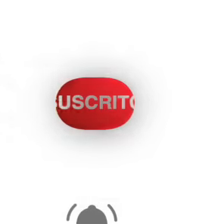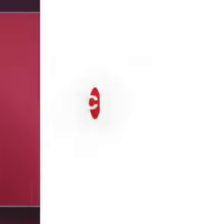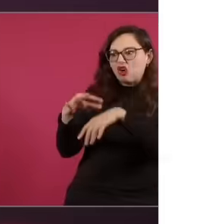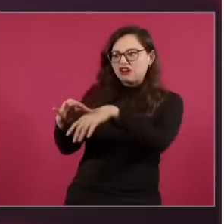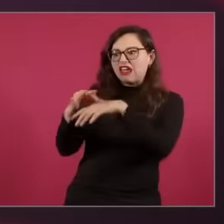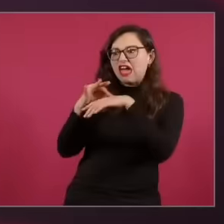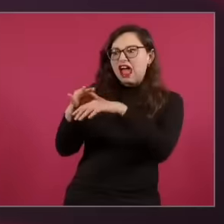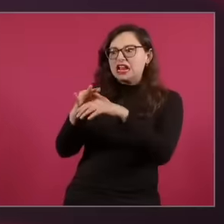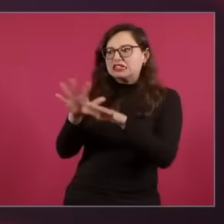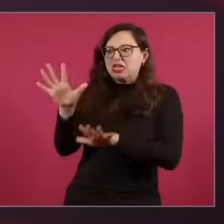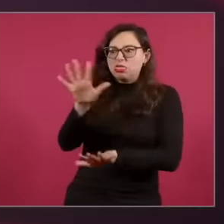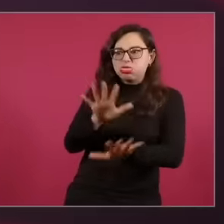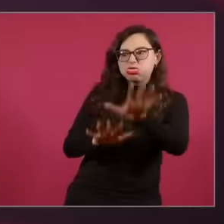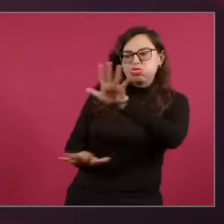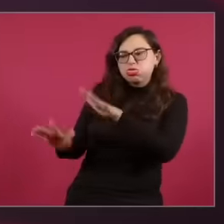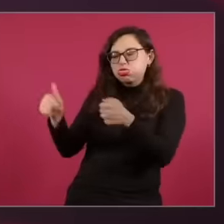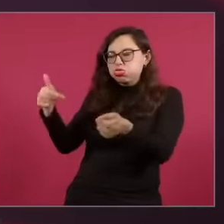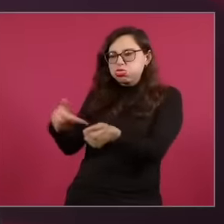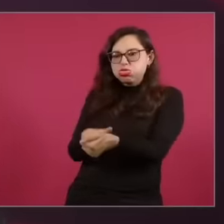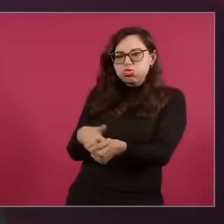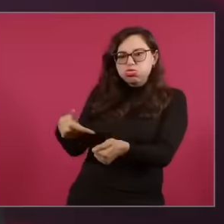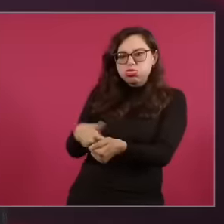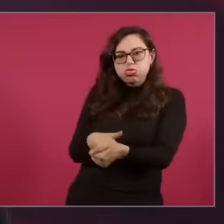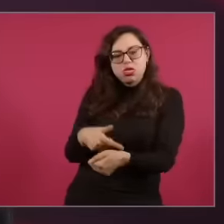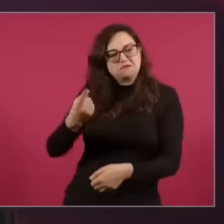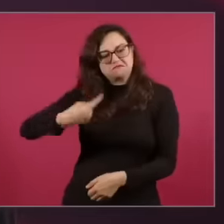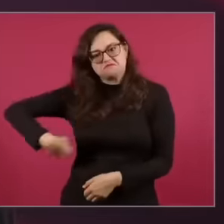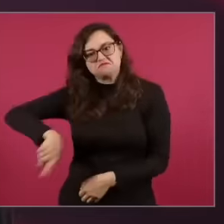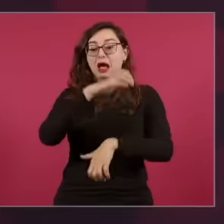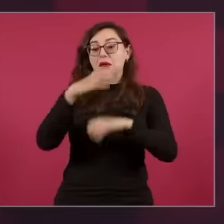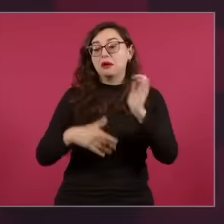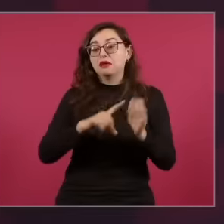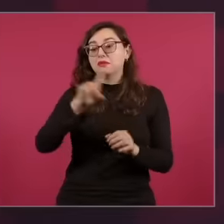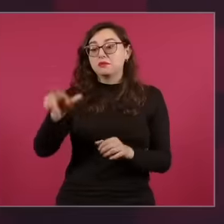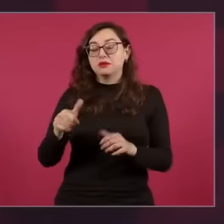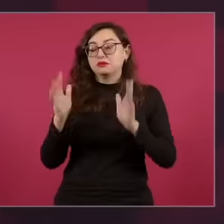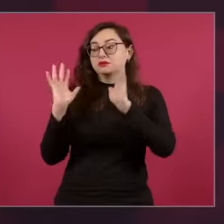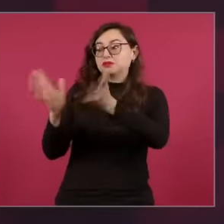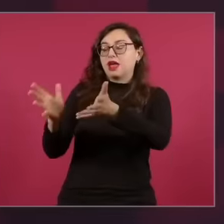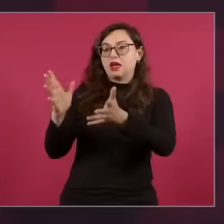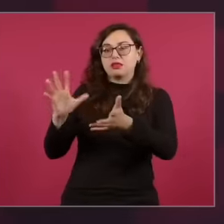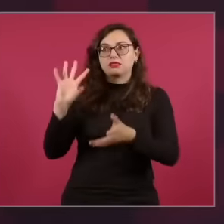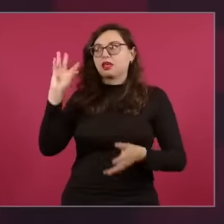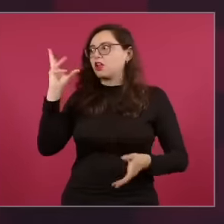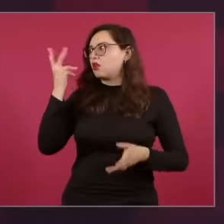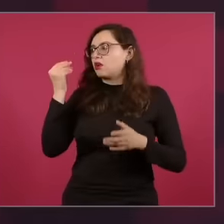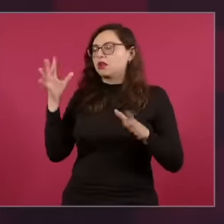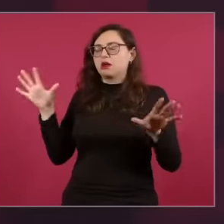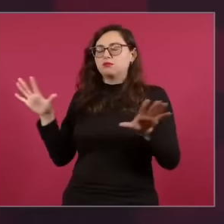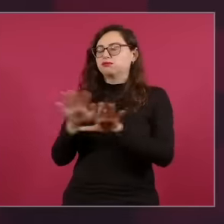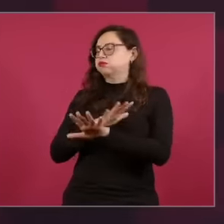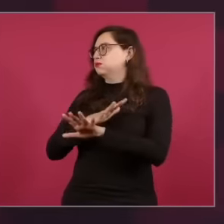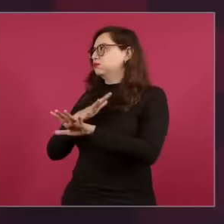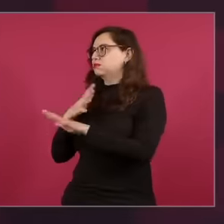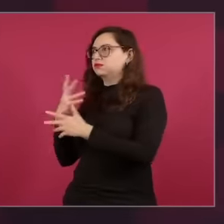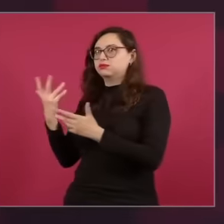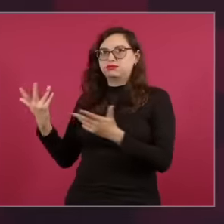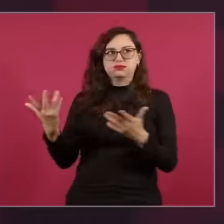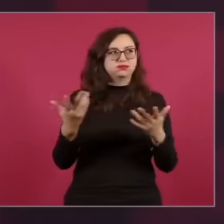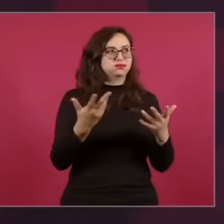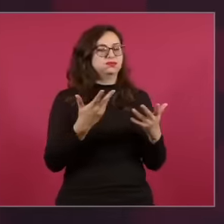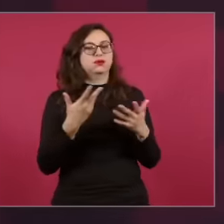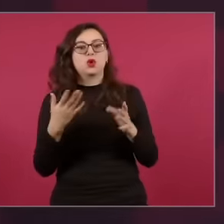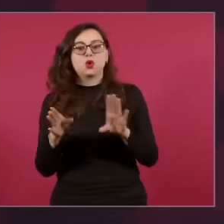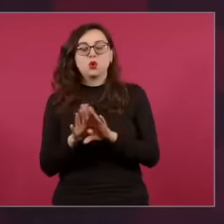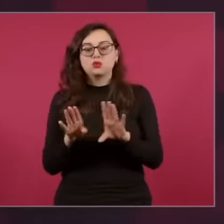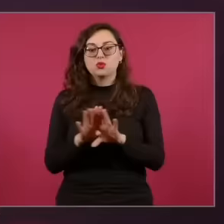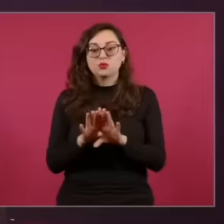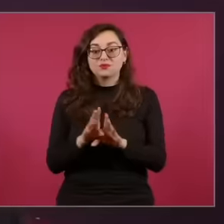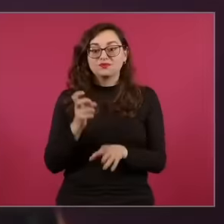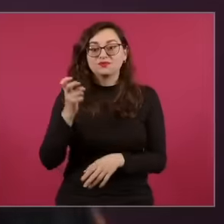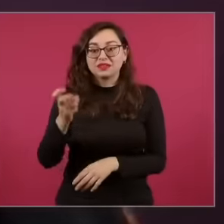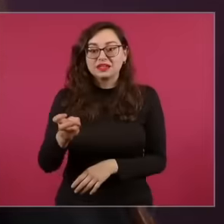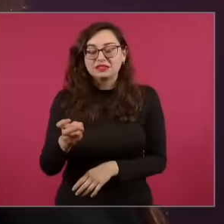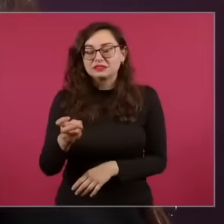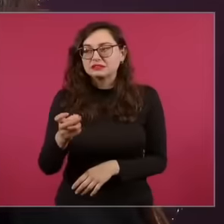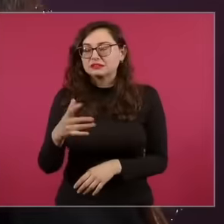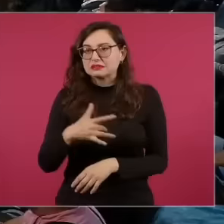Not from any kind of interest. So in that framework, I have to rescue the Mexican experience